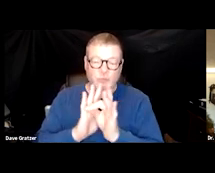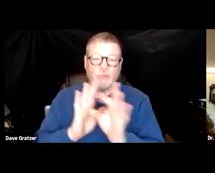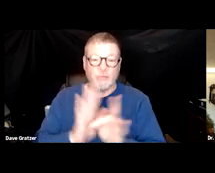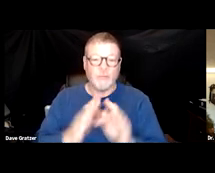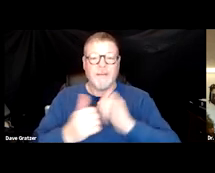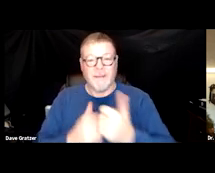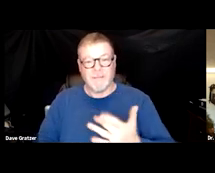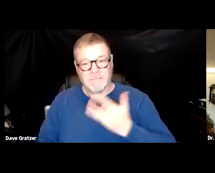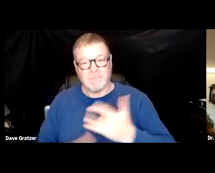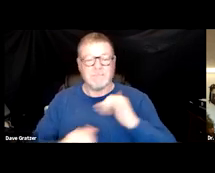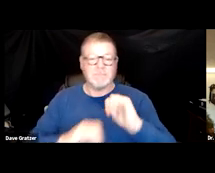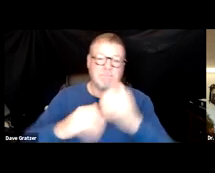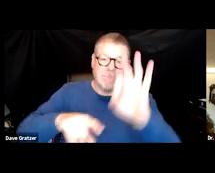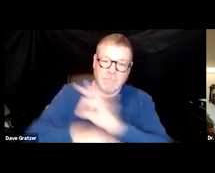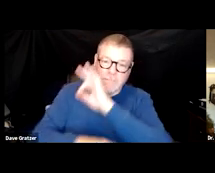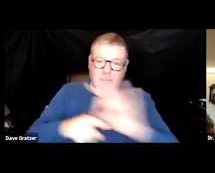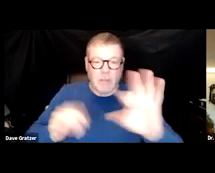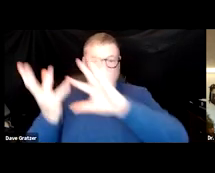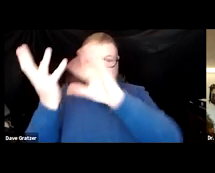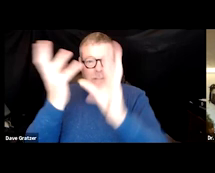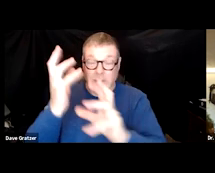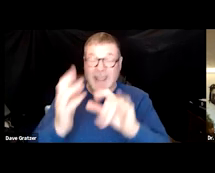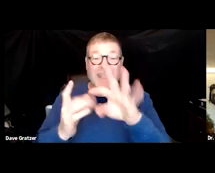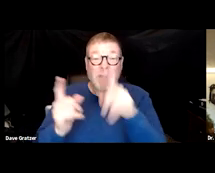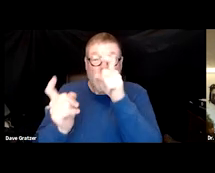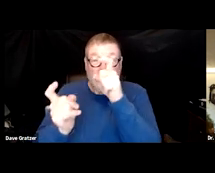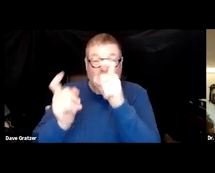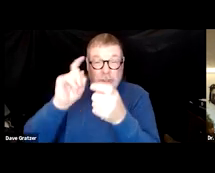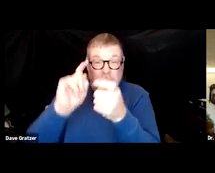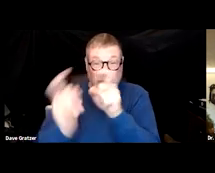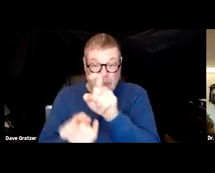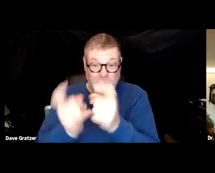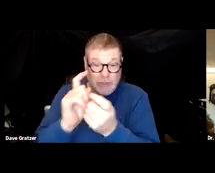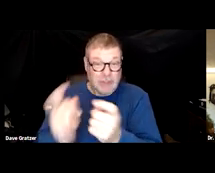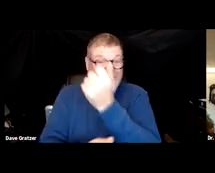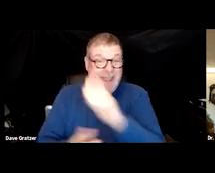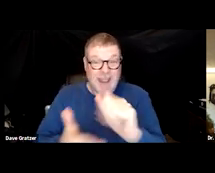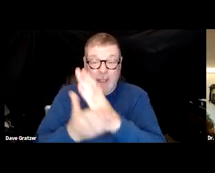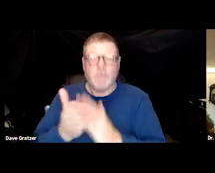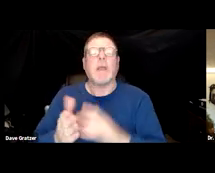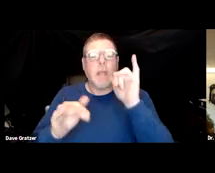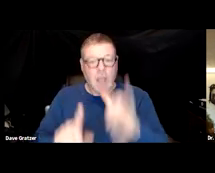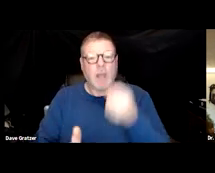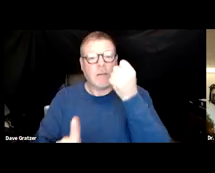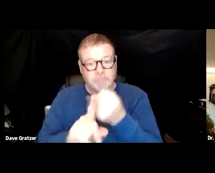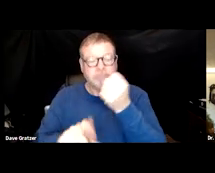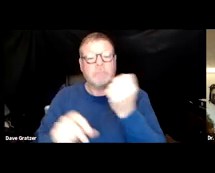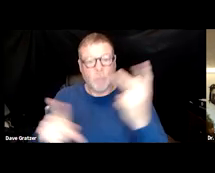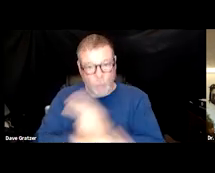and how it functions. So if you alter the gut microbiome, it can also exacerbate symptoms.